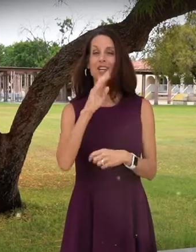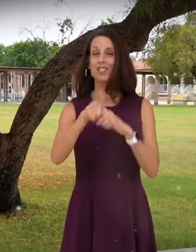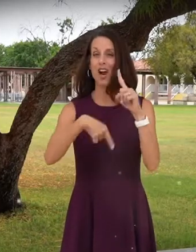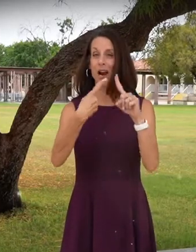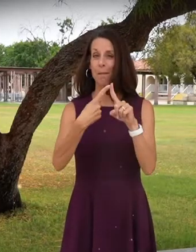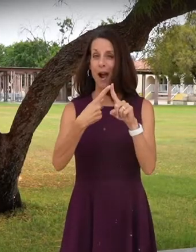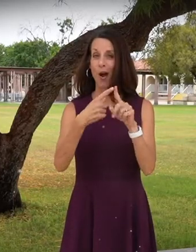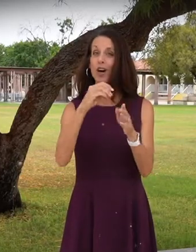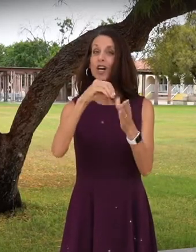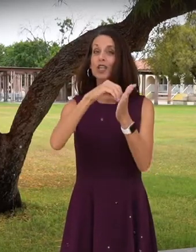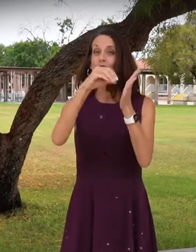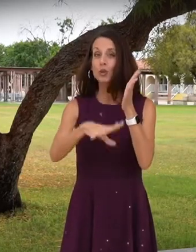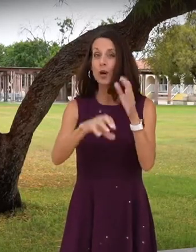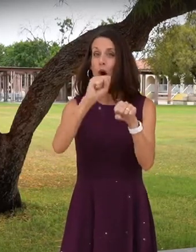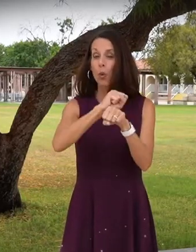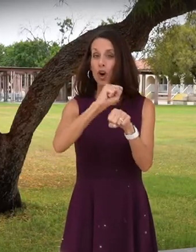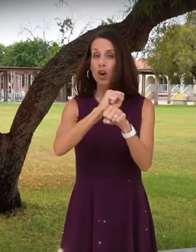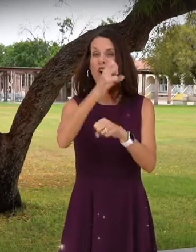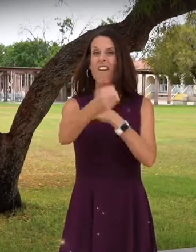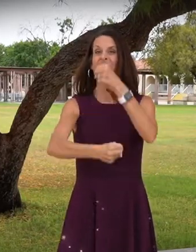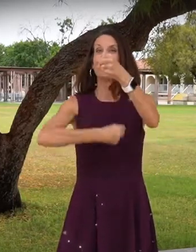AND NOW I'D LIKE TO ANNOUNCE THE STUDENT WORKER OF THE YEAR